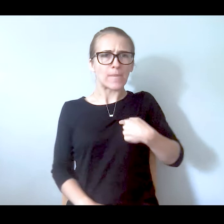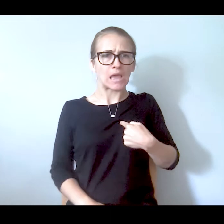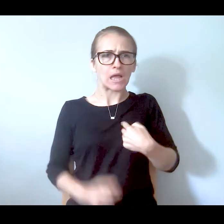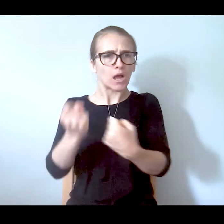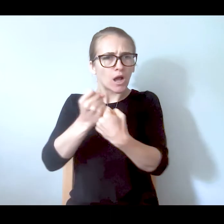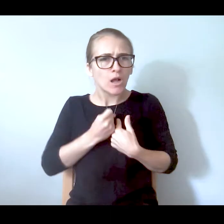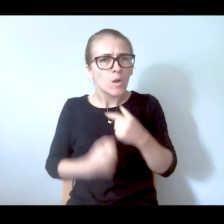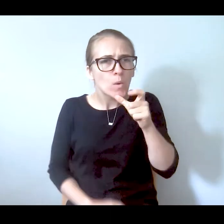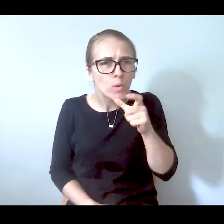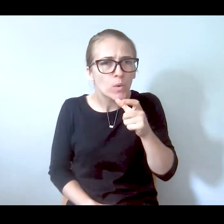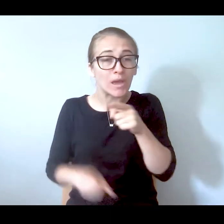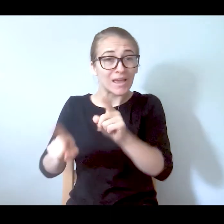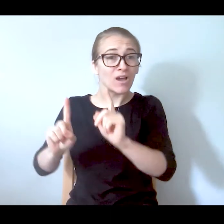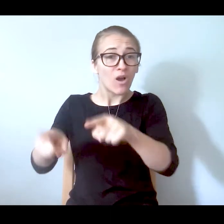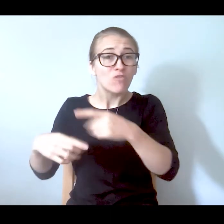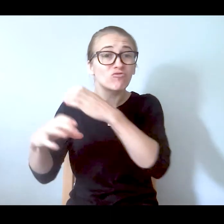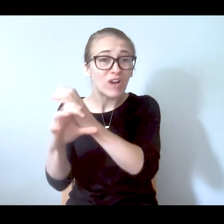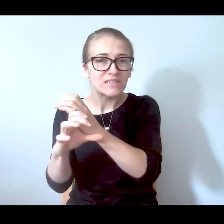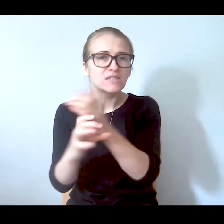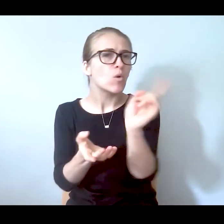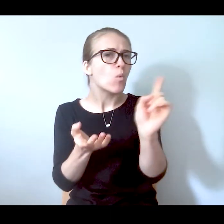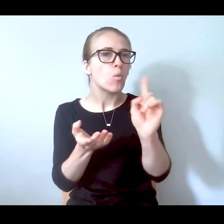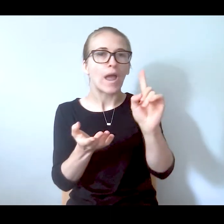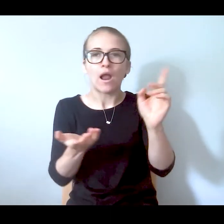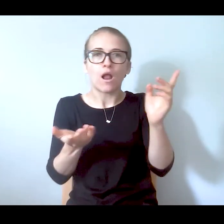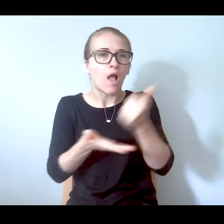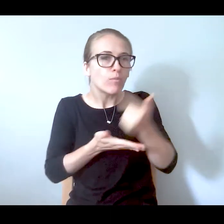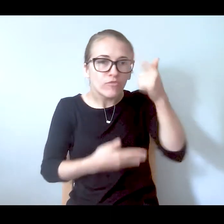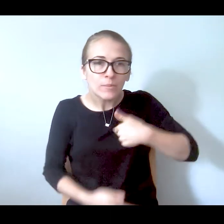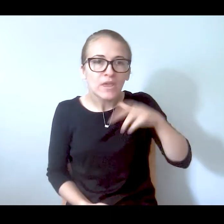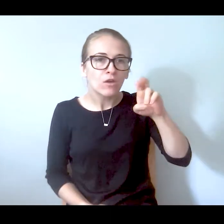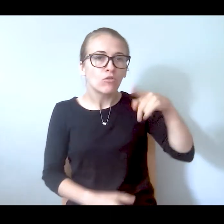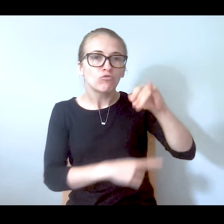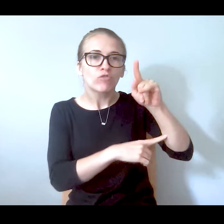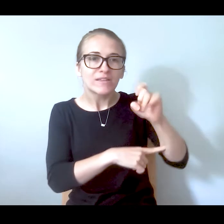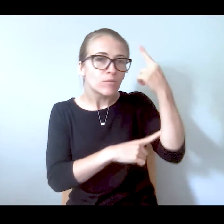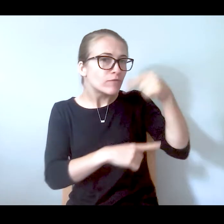Where is the respite center for me? Where is someplace safe for me besides sleeping in my car